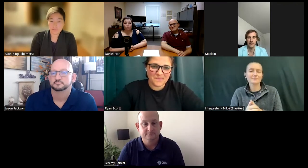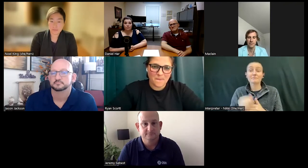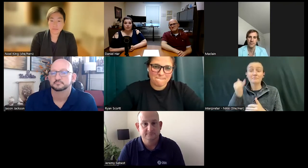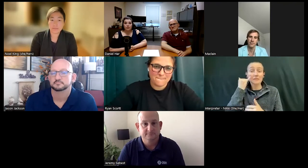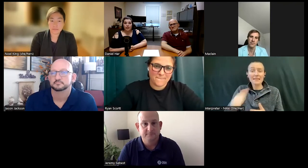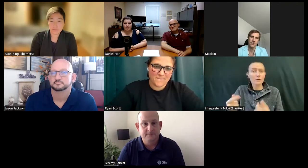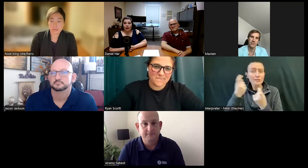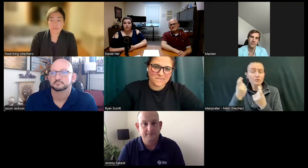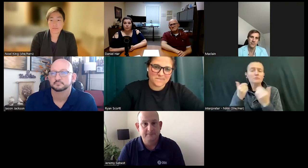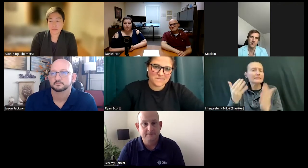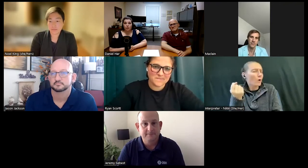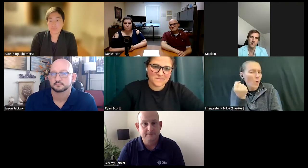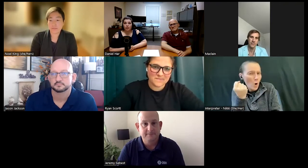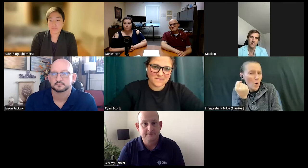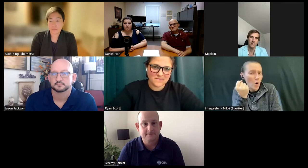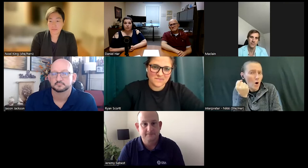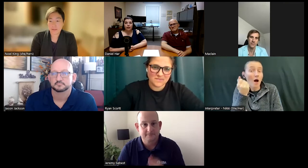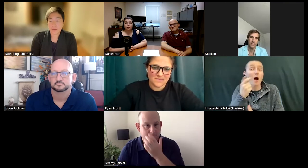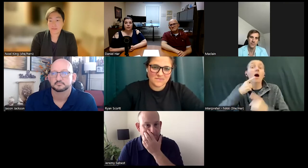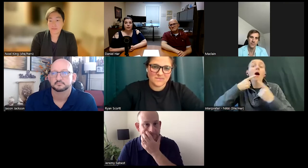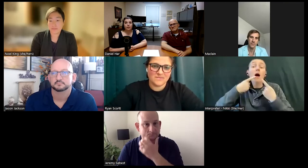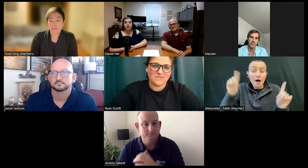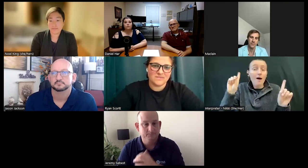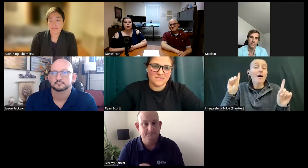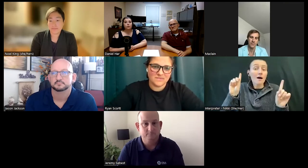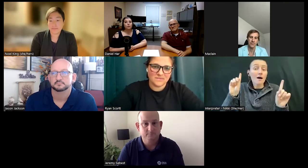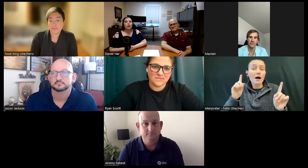them until we announce that we are doing the question and answer section. If you